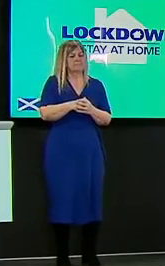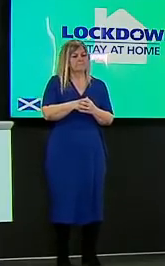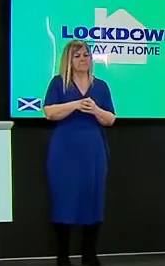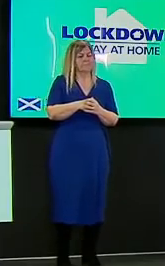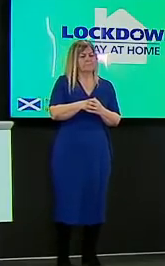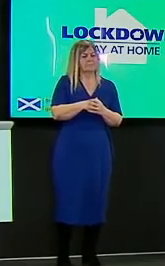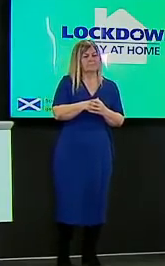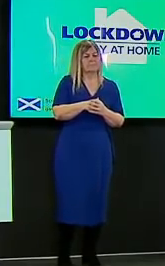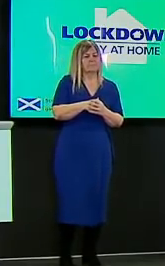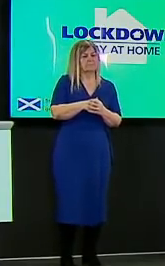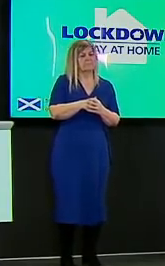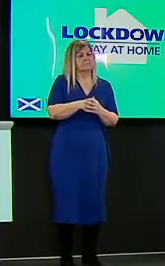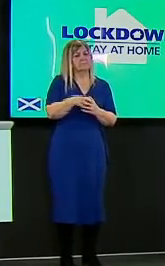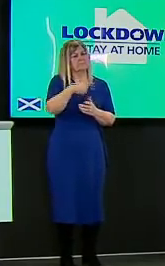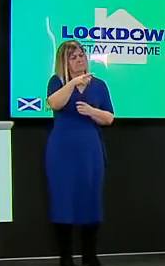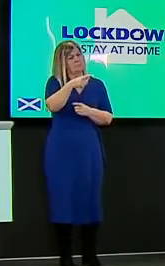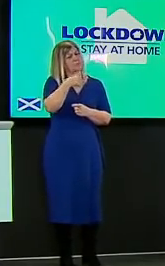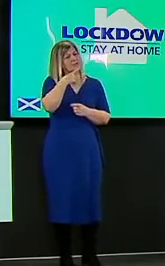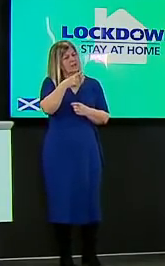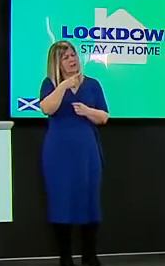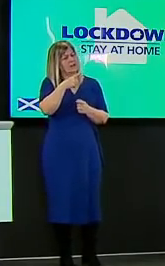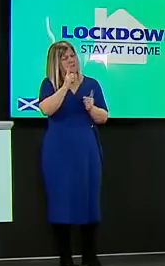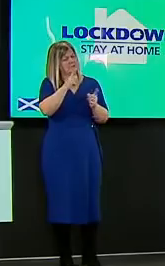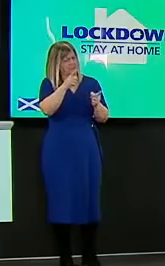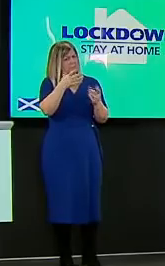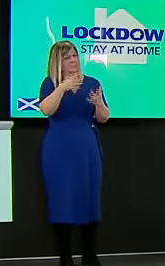been speaking to care home providers that you've been kind of consulting with them in order to